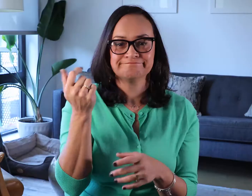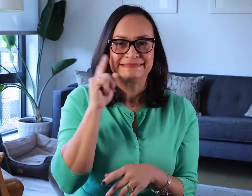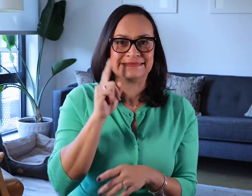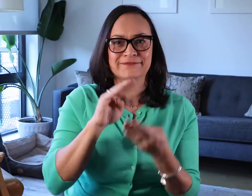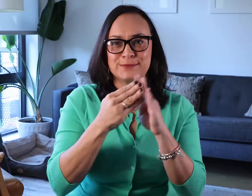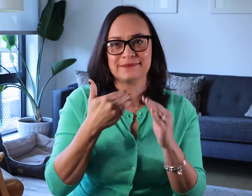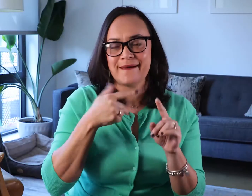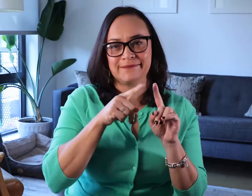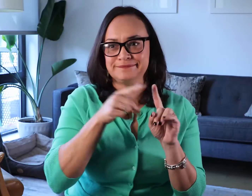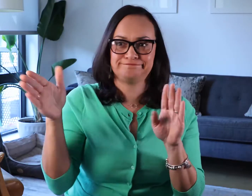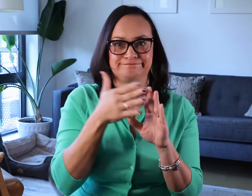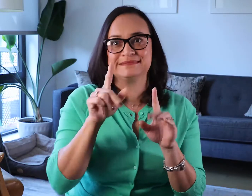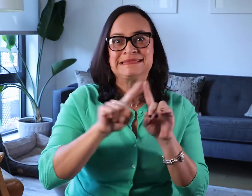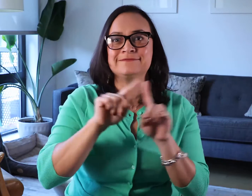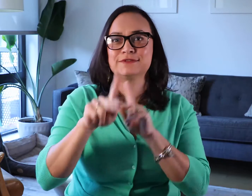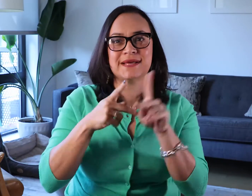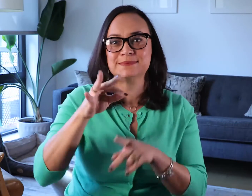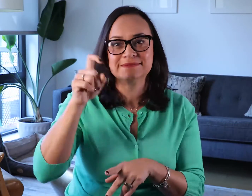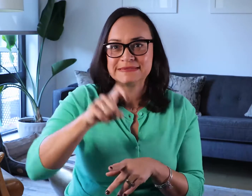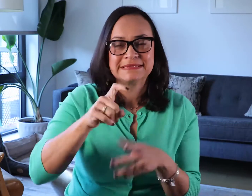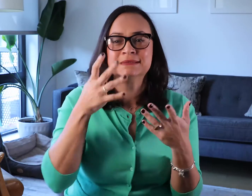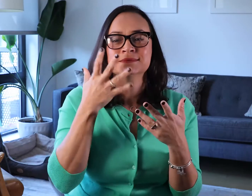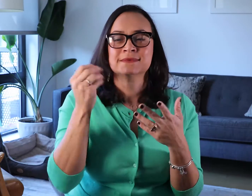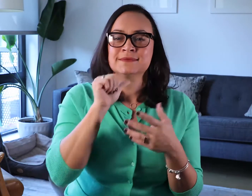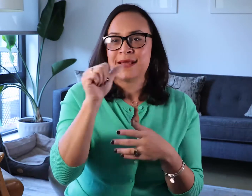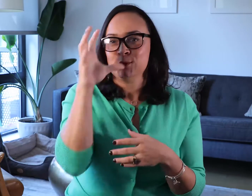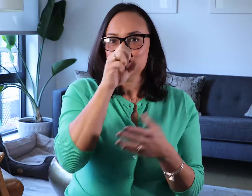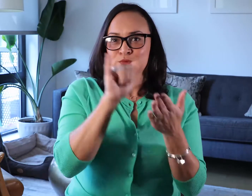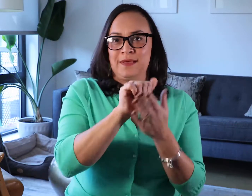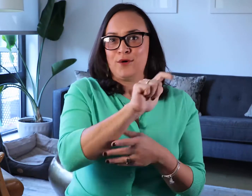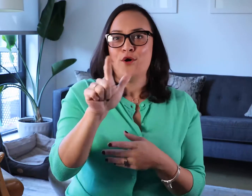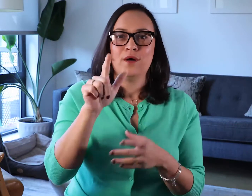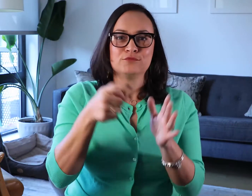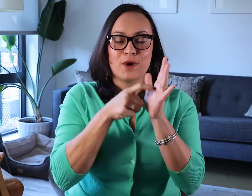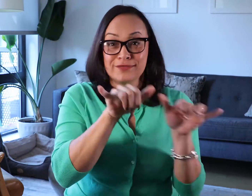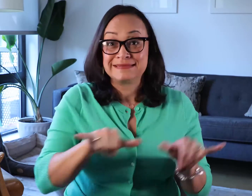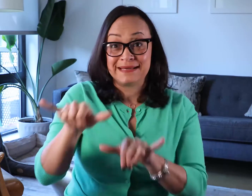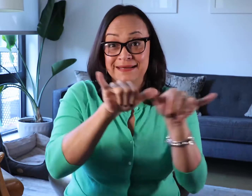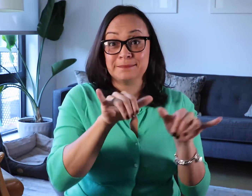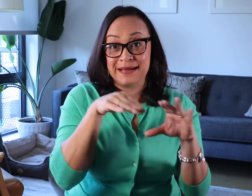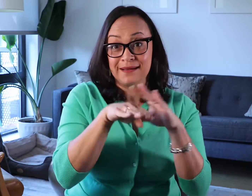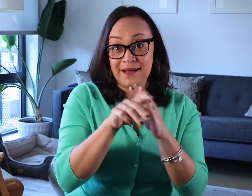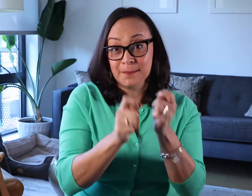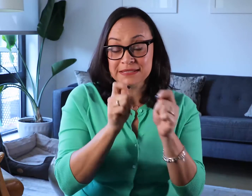The deaf community is a wide spectrum of individuals with needs that are different. One can't assume that everyone will require